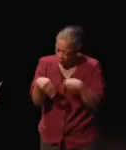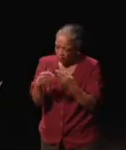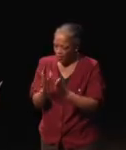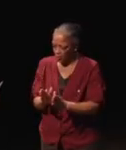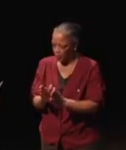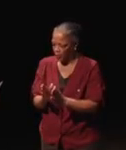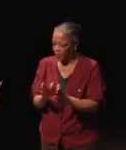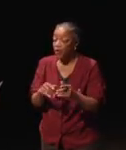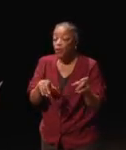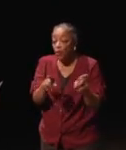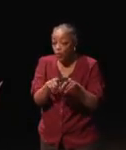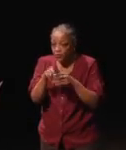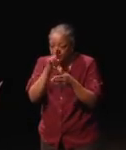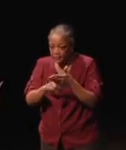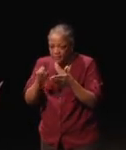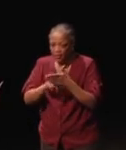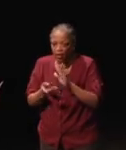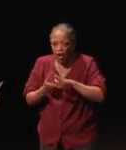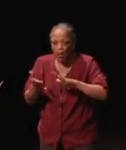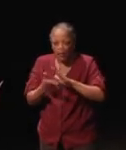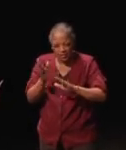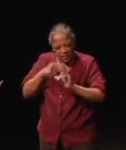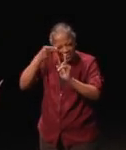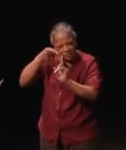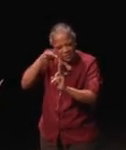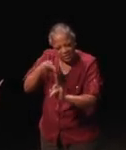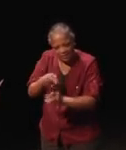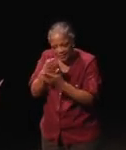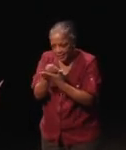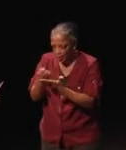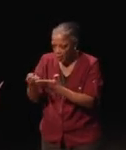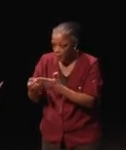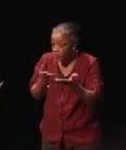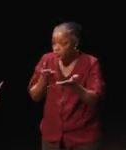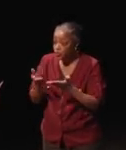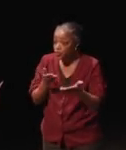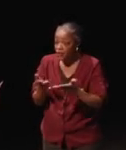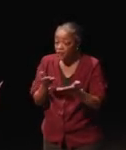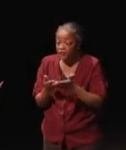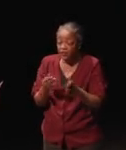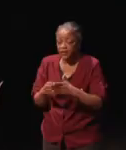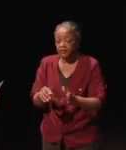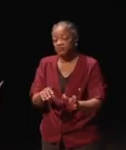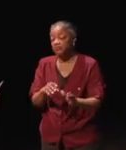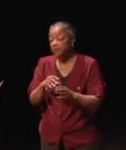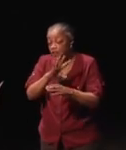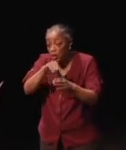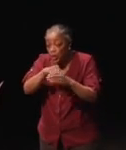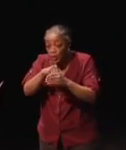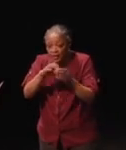as well as on the operation of the specific equipment or service in question, including on the development and